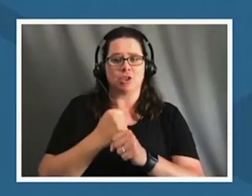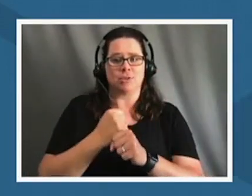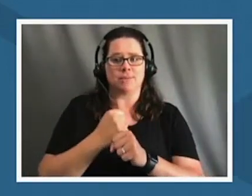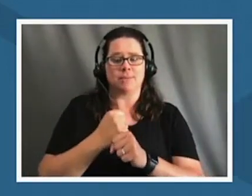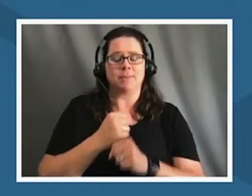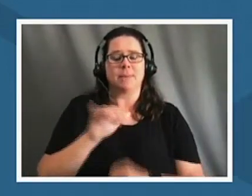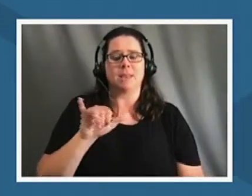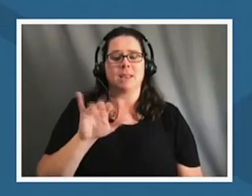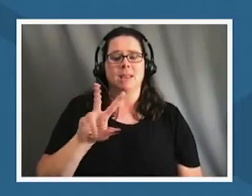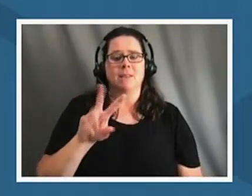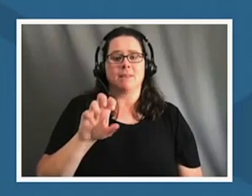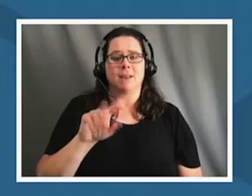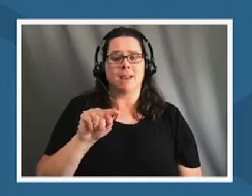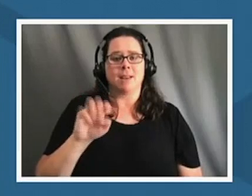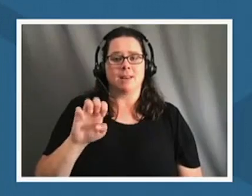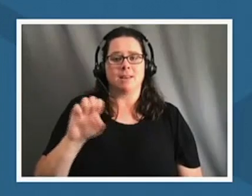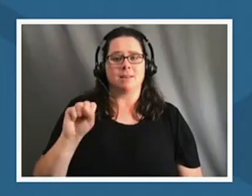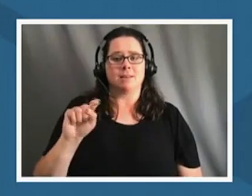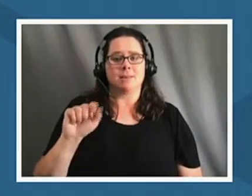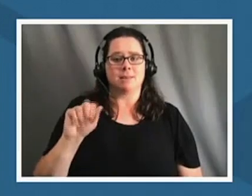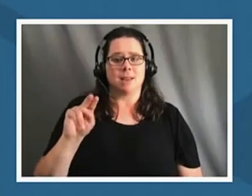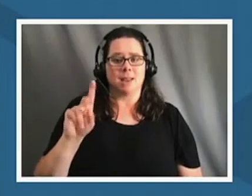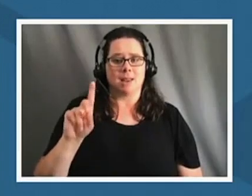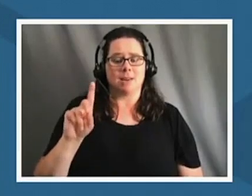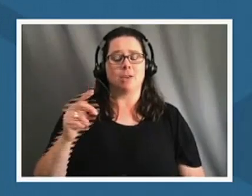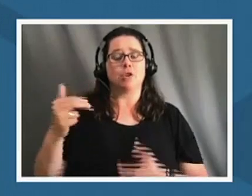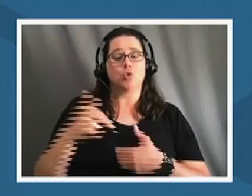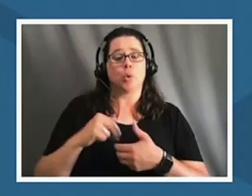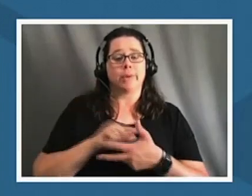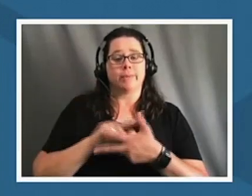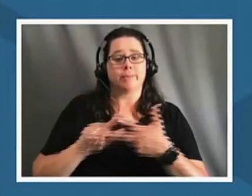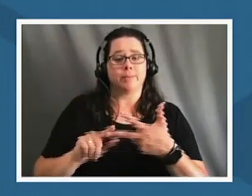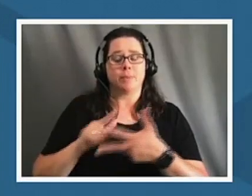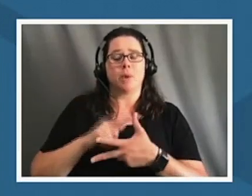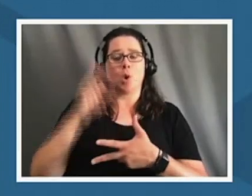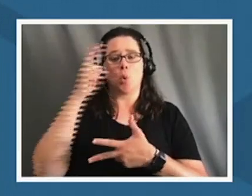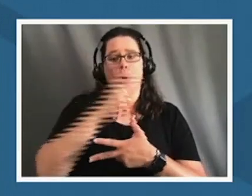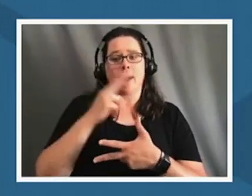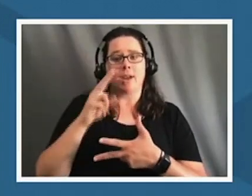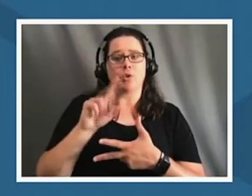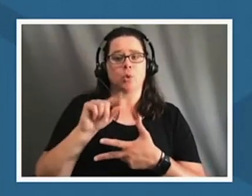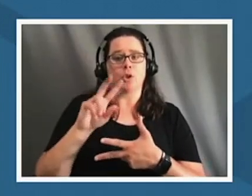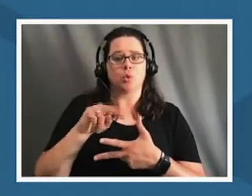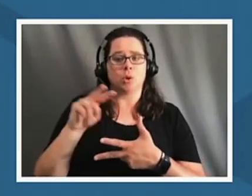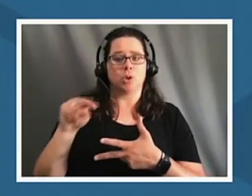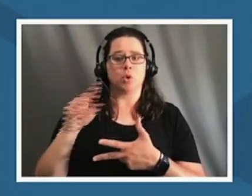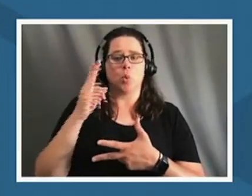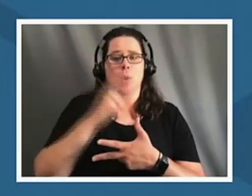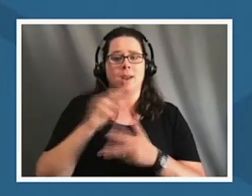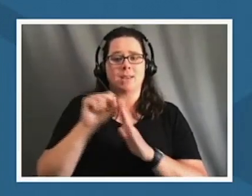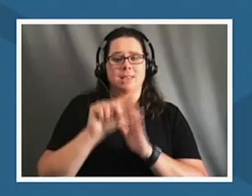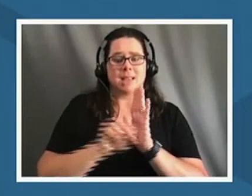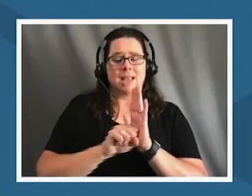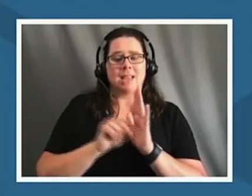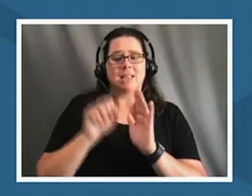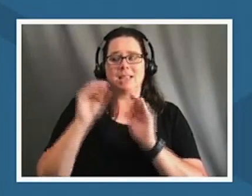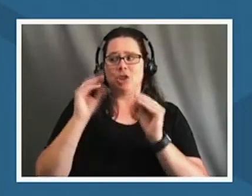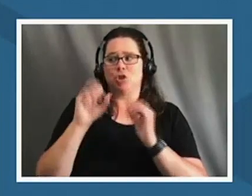she is joined by 2022 hawaii state